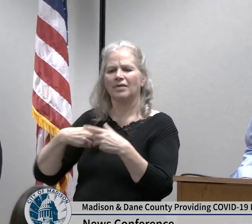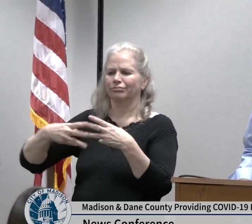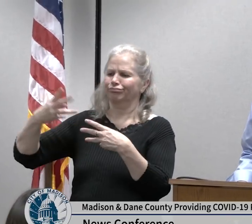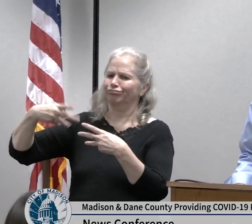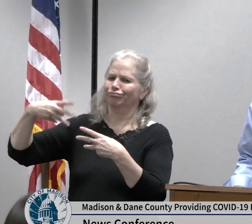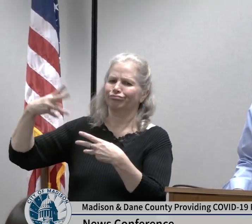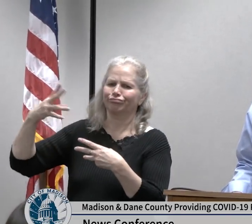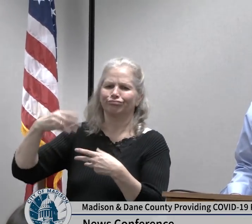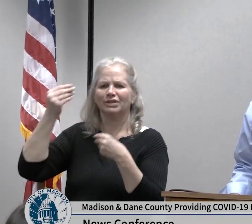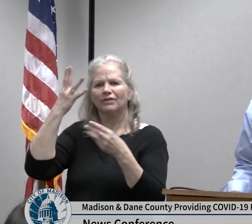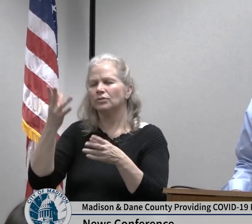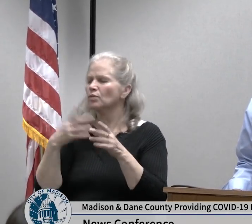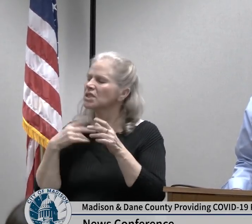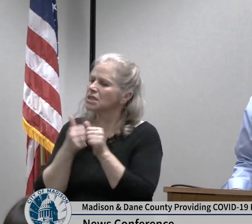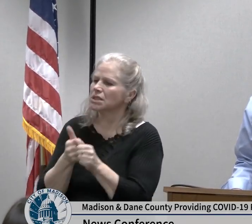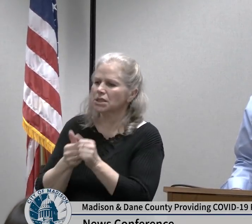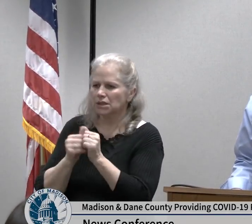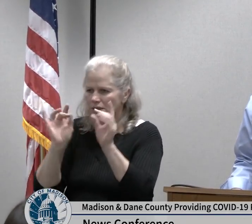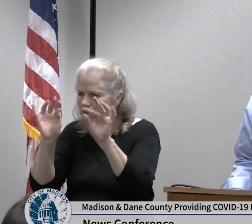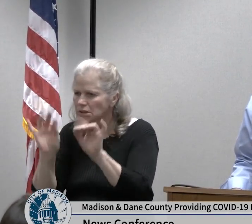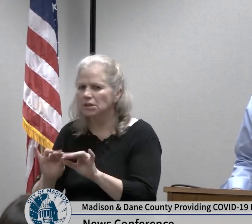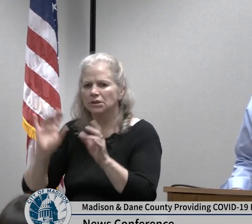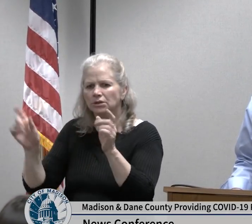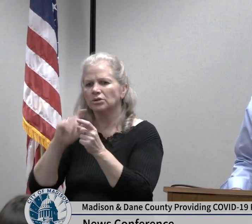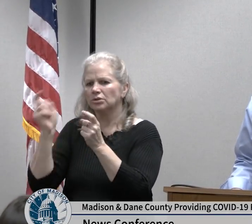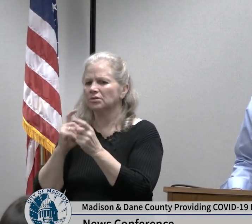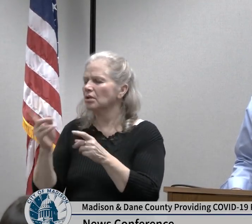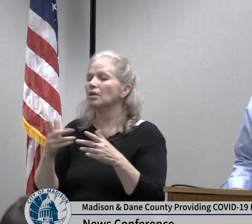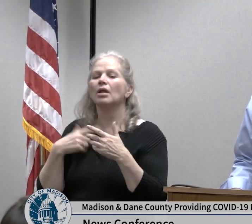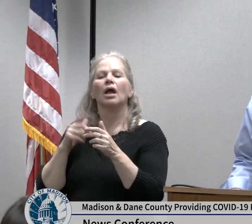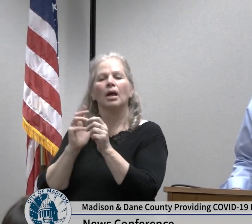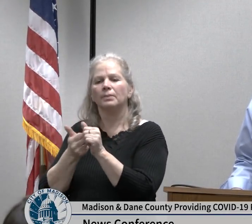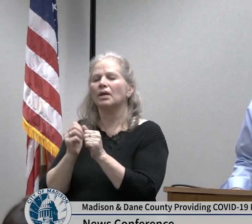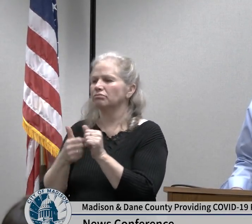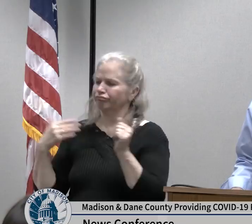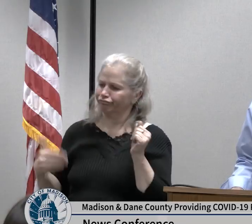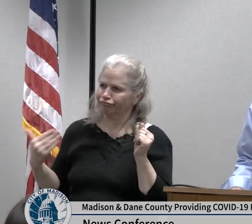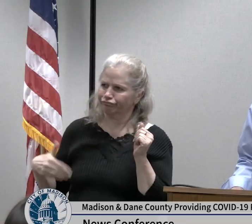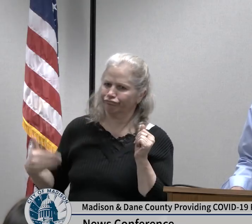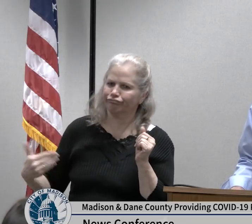continue to update periodically and as needed we want to make sure that people